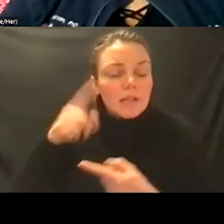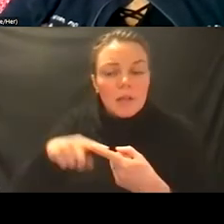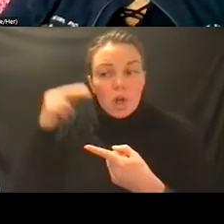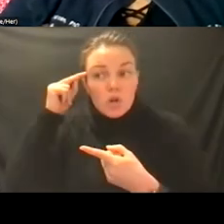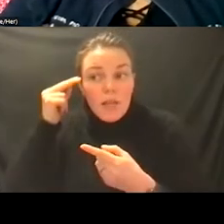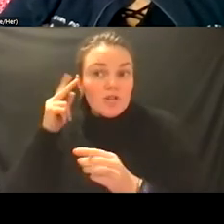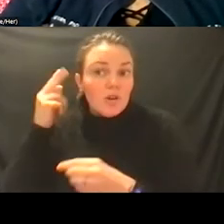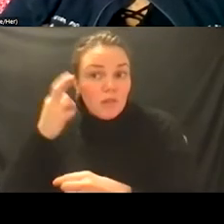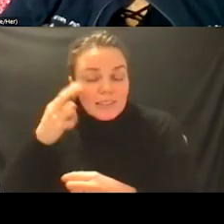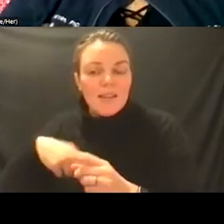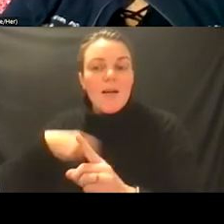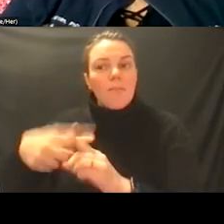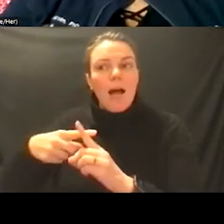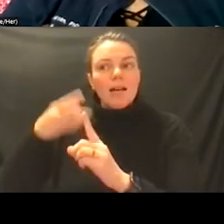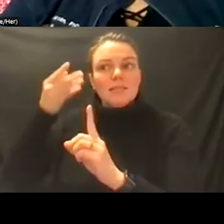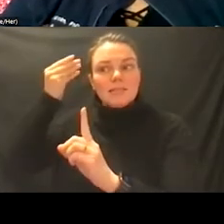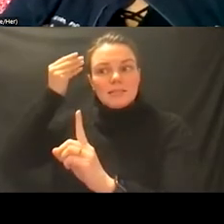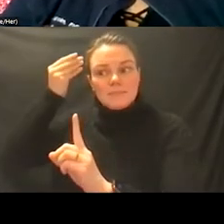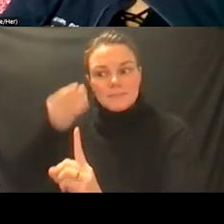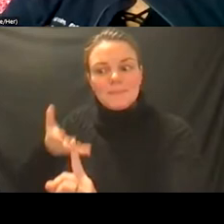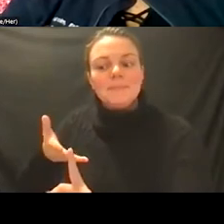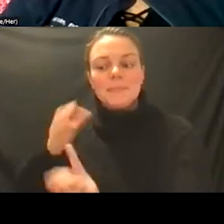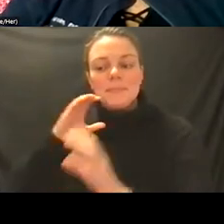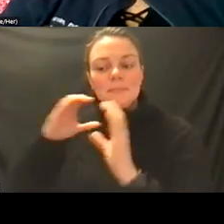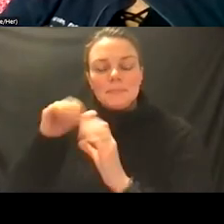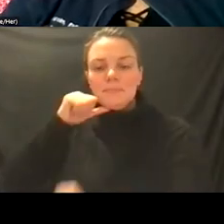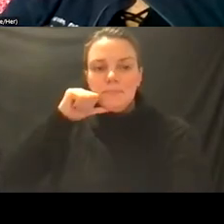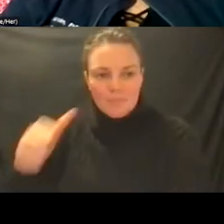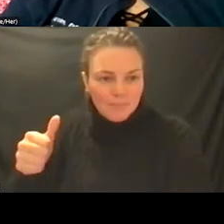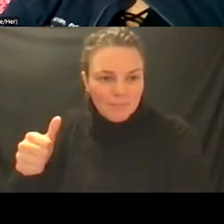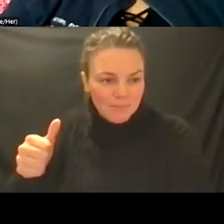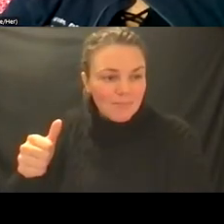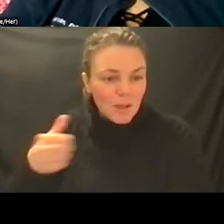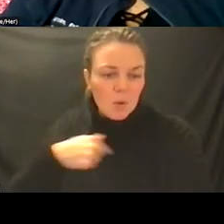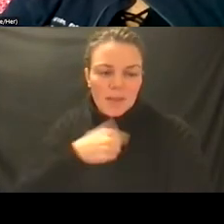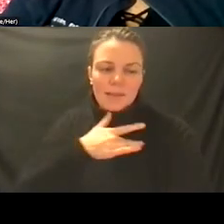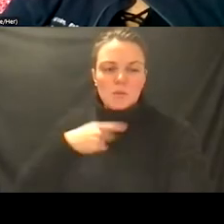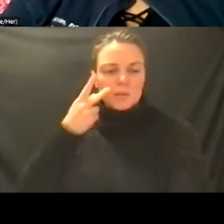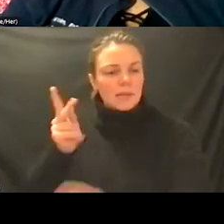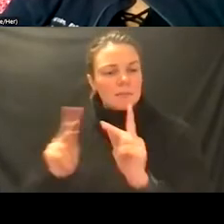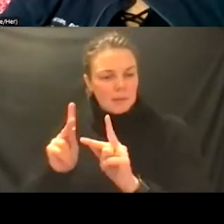but also this big sub population that we often see the deaf wellness center are in legal situations